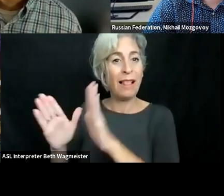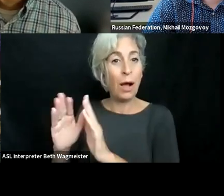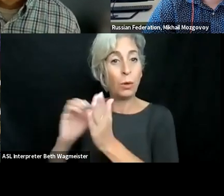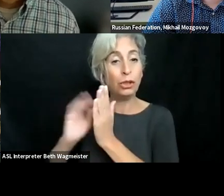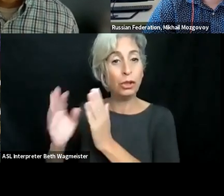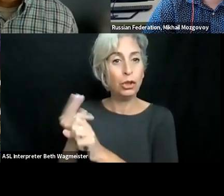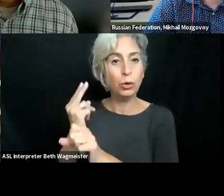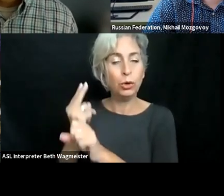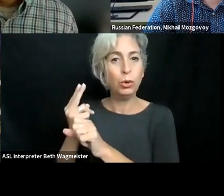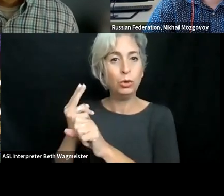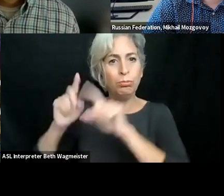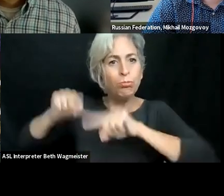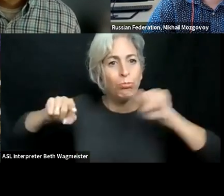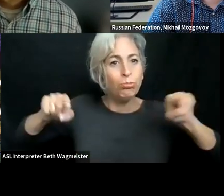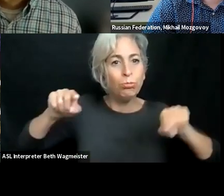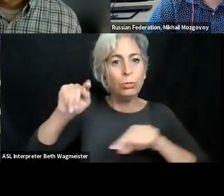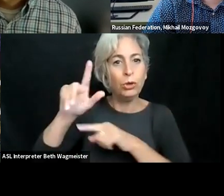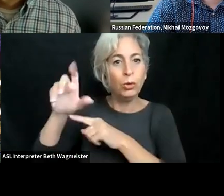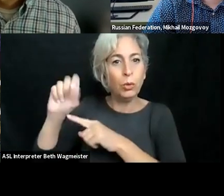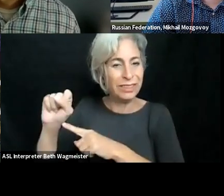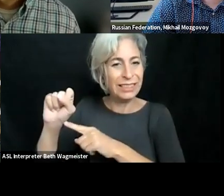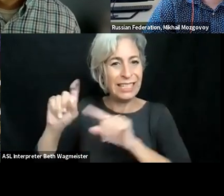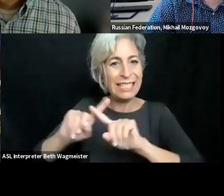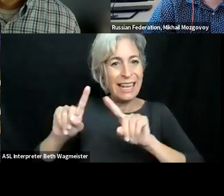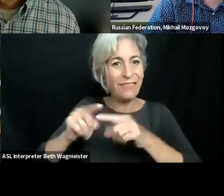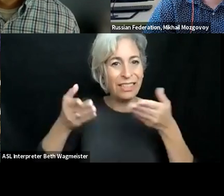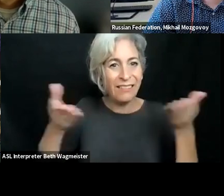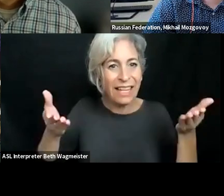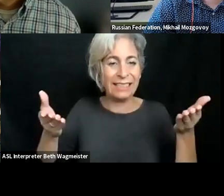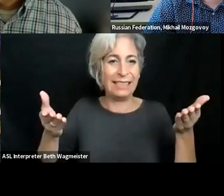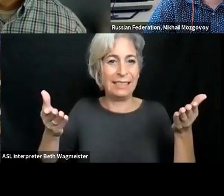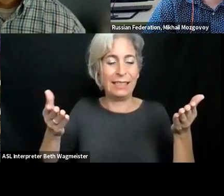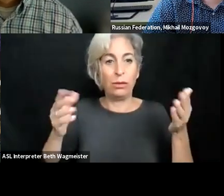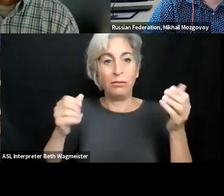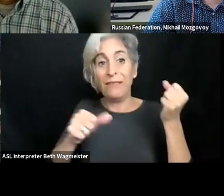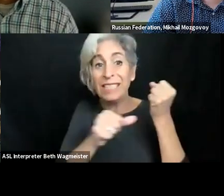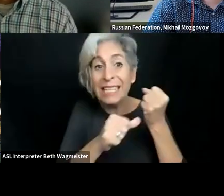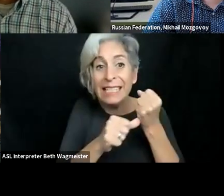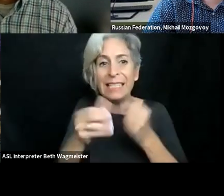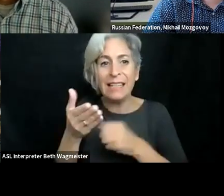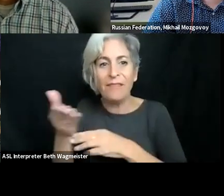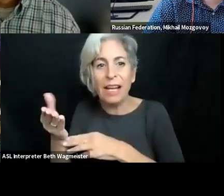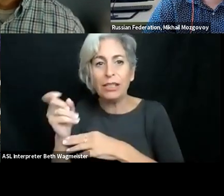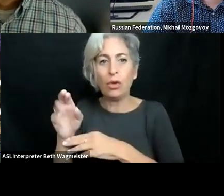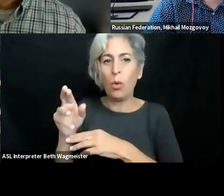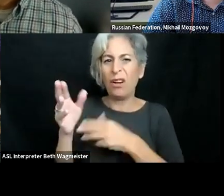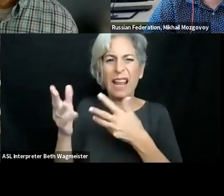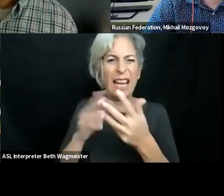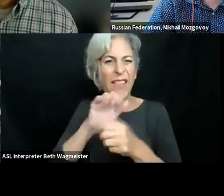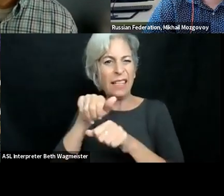online. Whether that is allowing students the opportunity to utilize